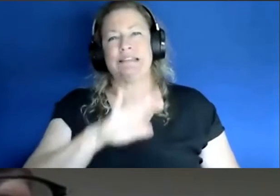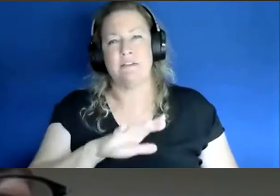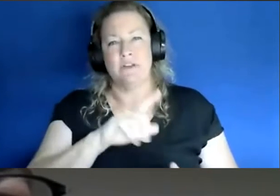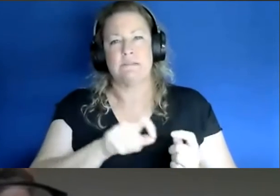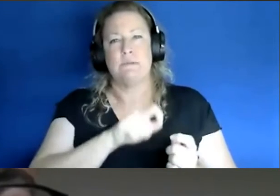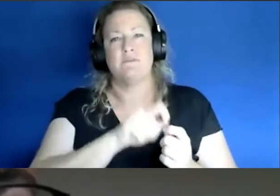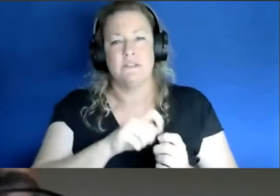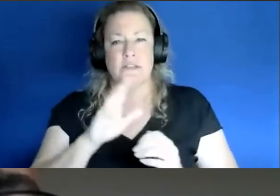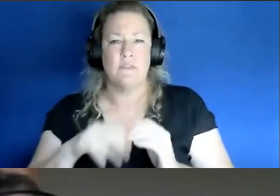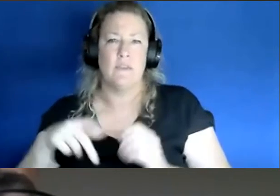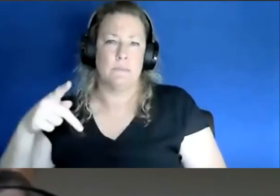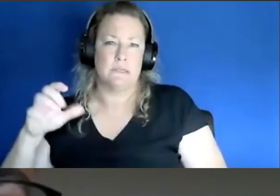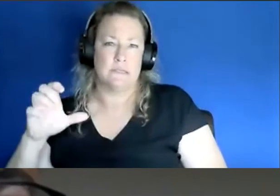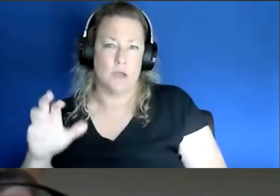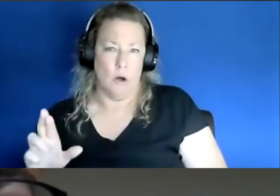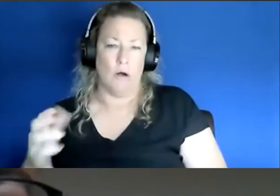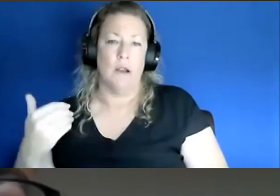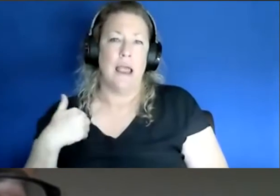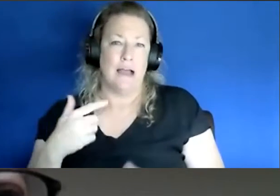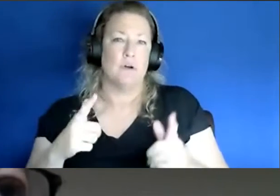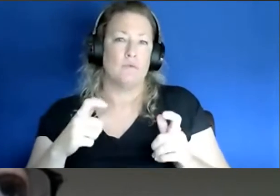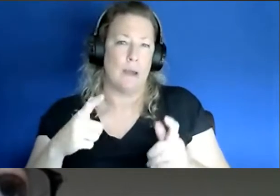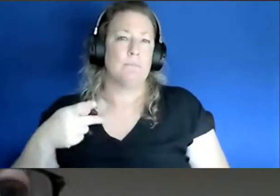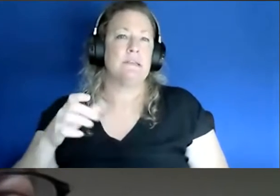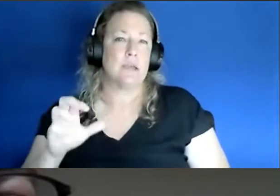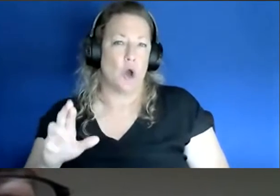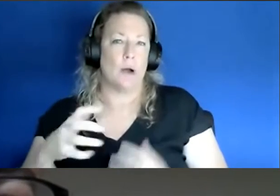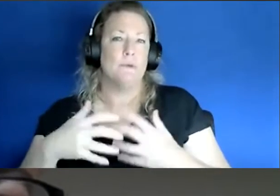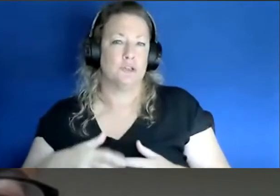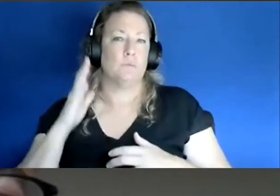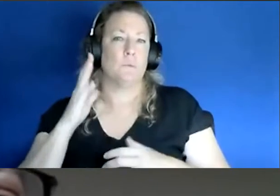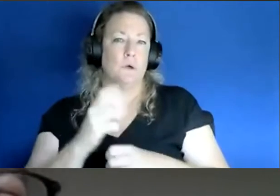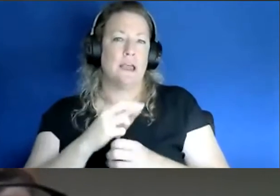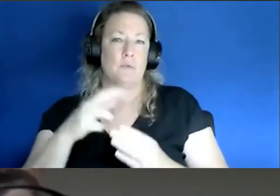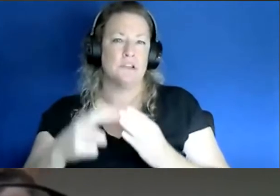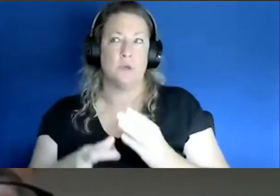the PCR. We do have a rapid PCR machine where we will get the results back within an hour.